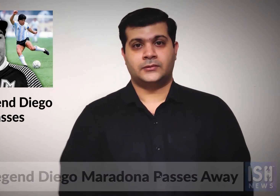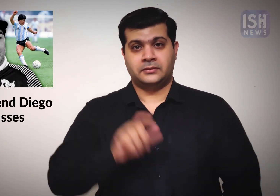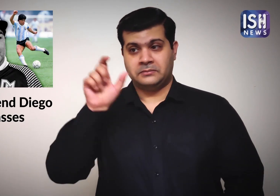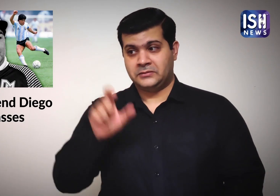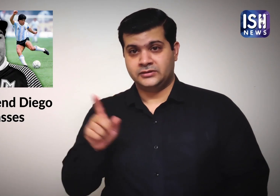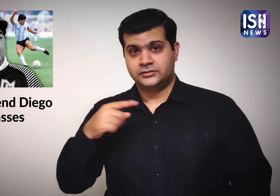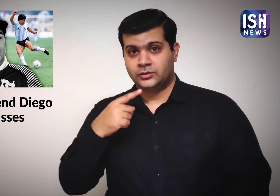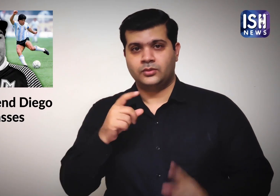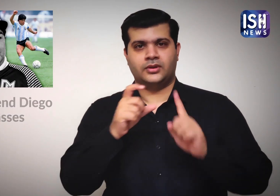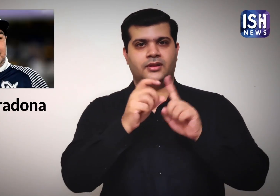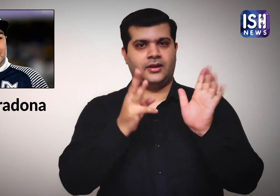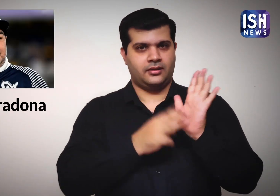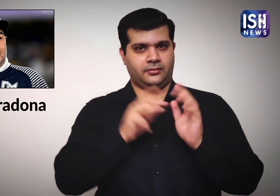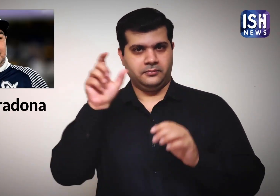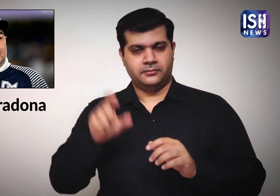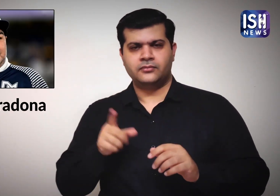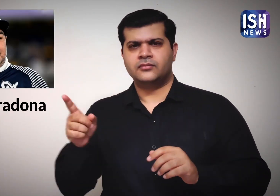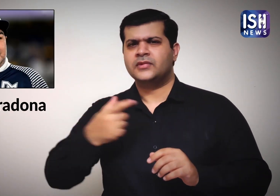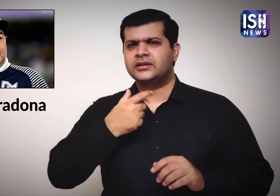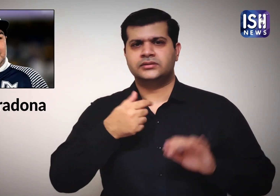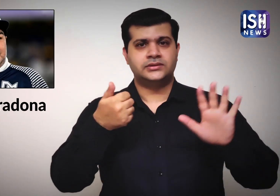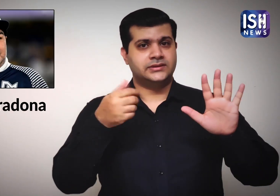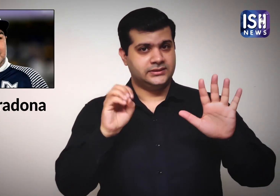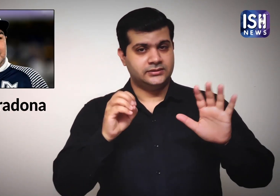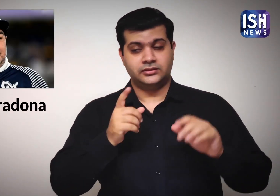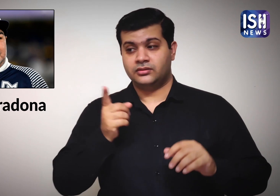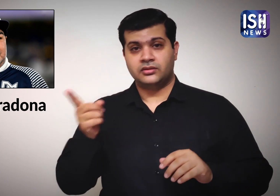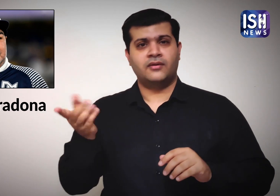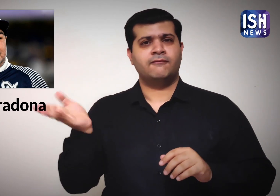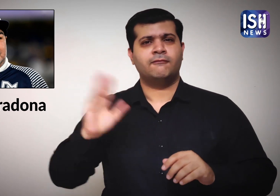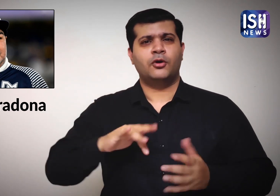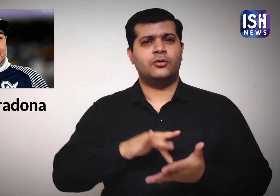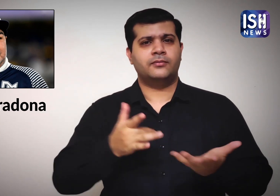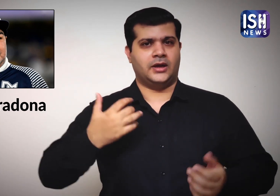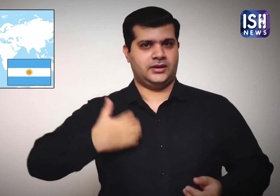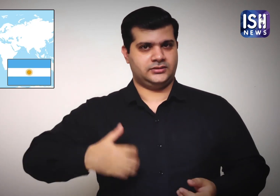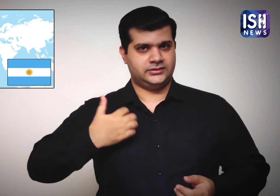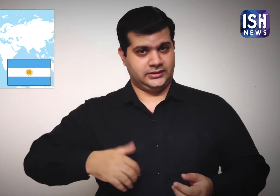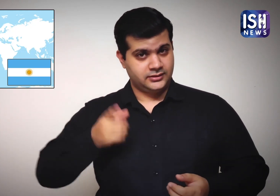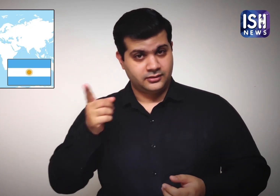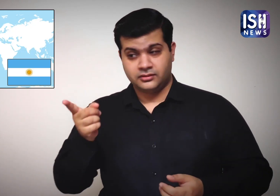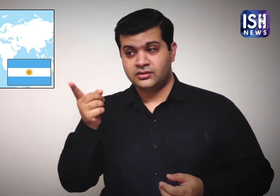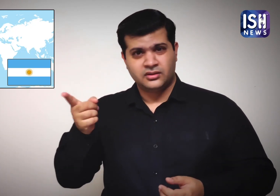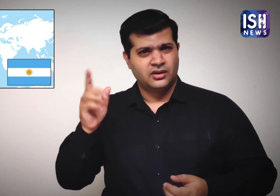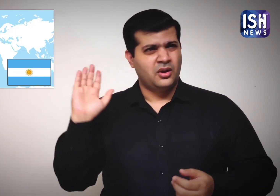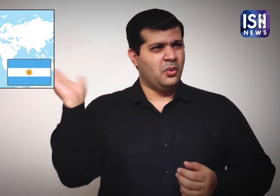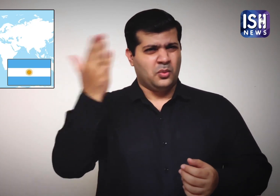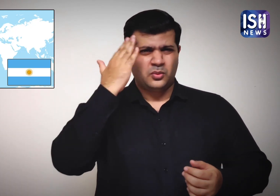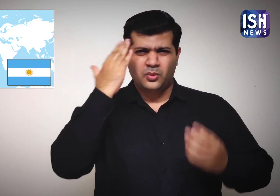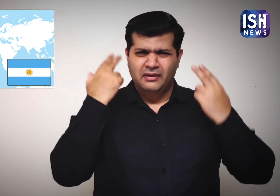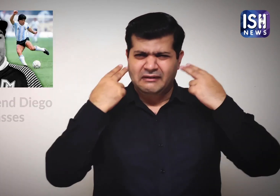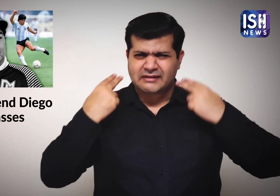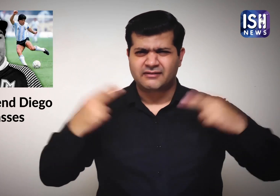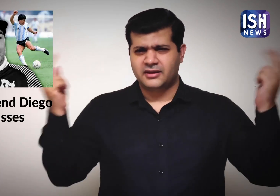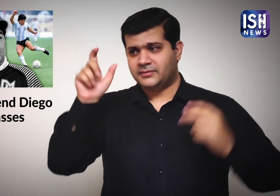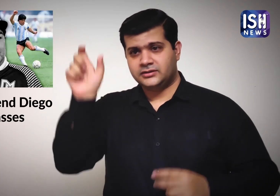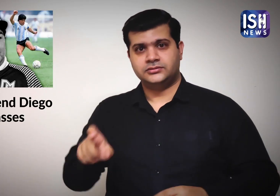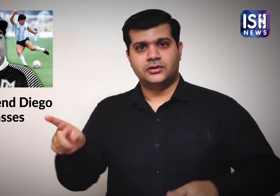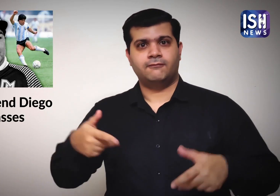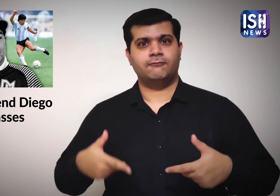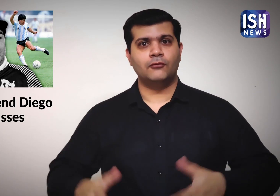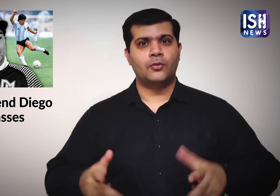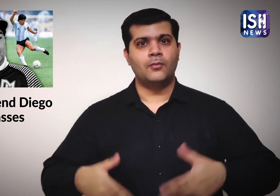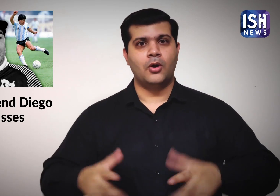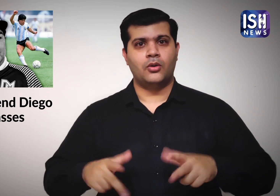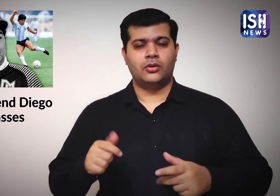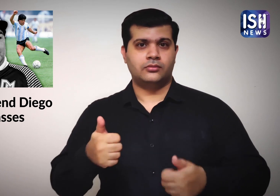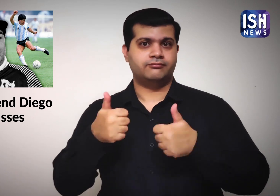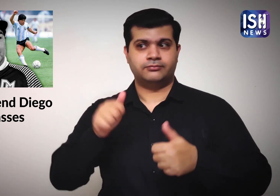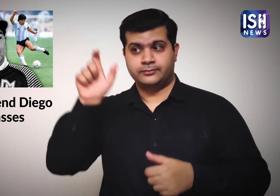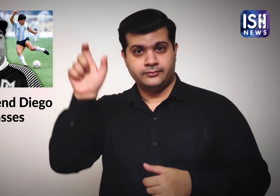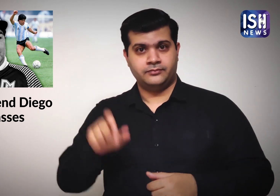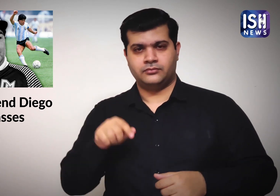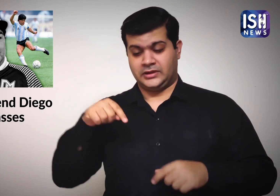Argentine Football legend Diego Maradona aged 60,